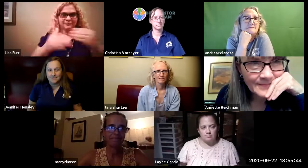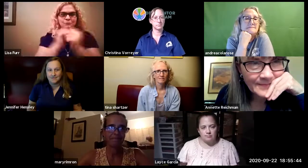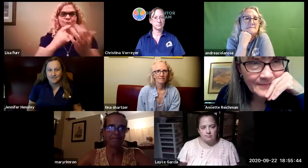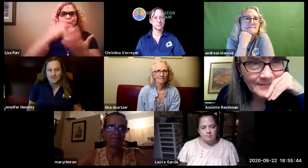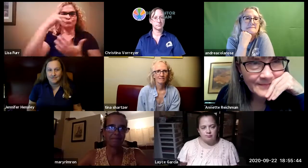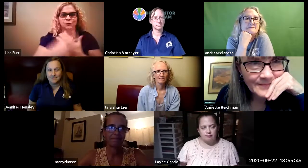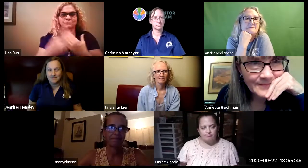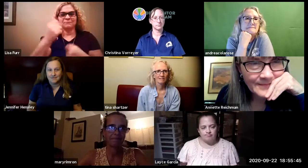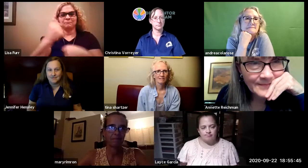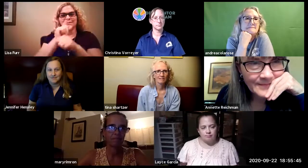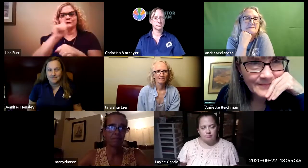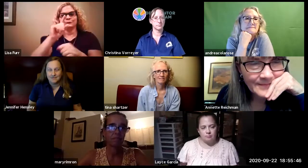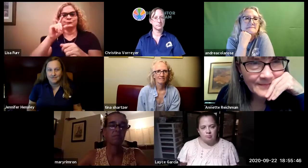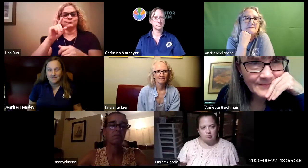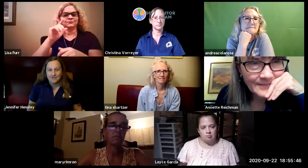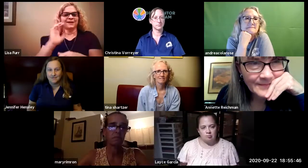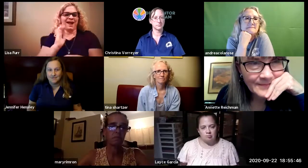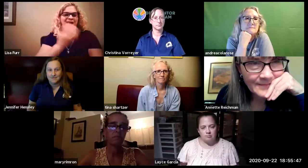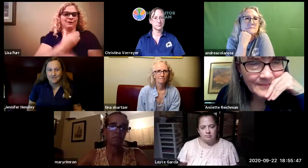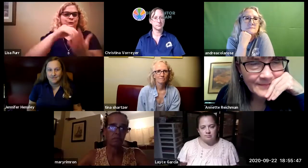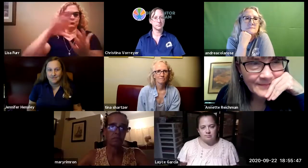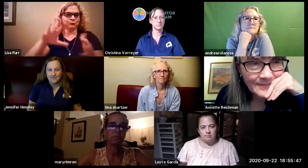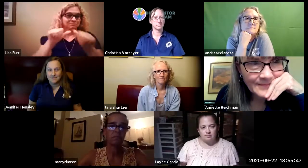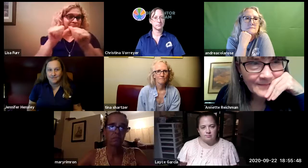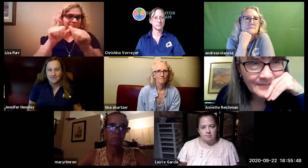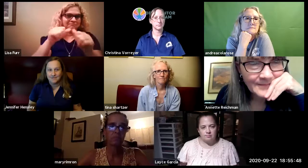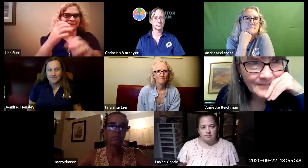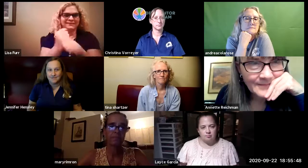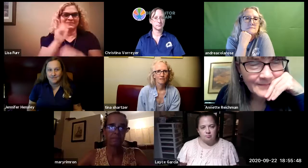impressed with asdb's process and your programs